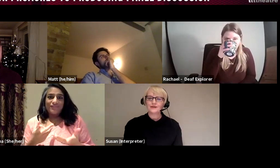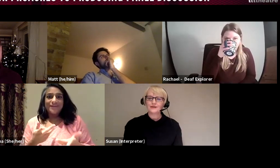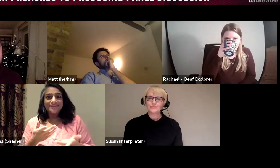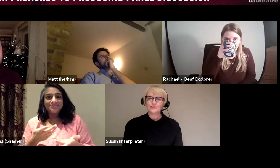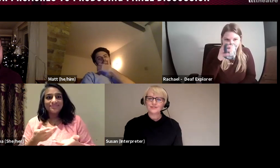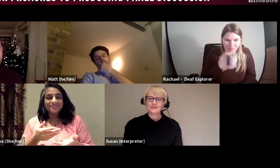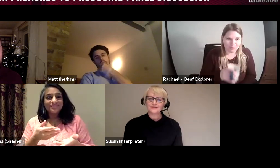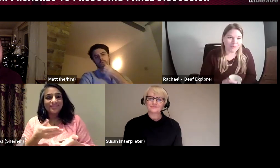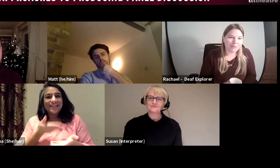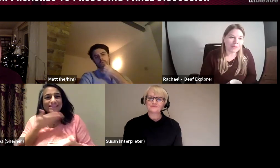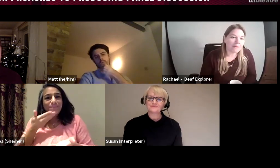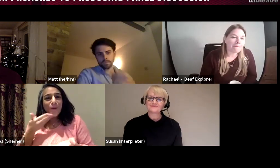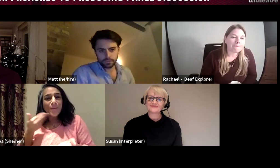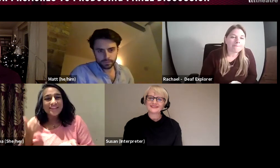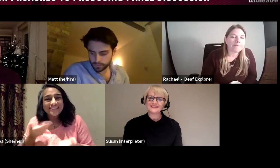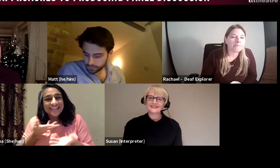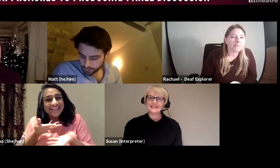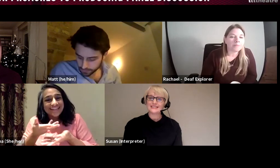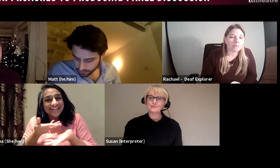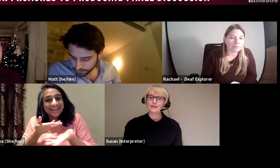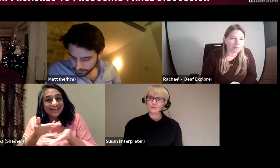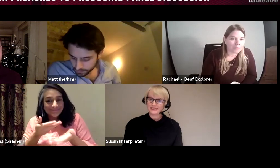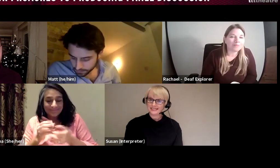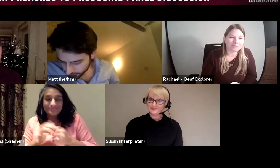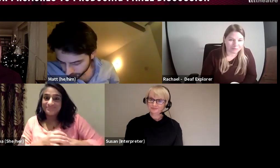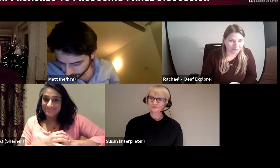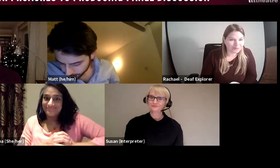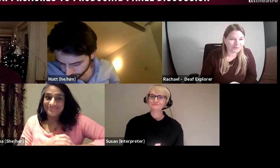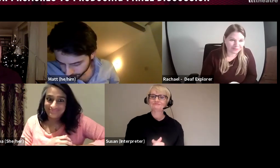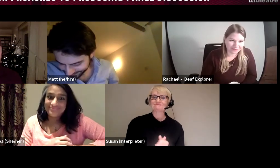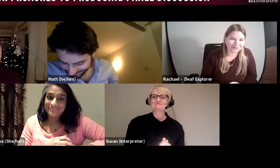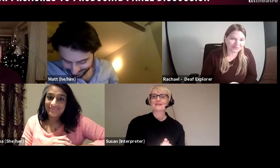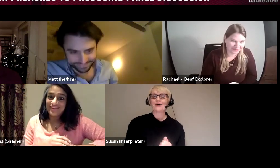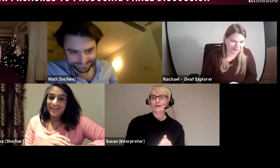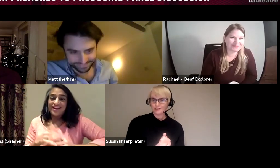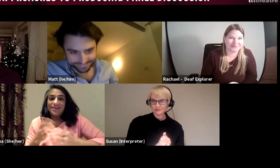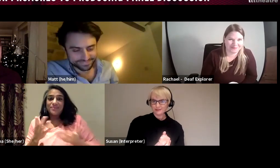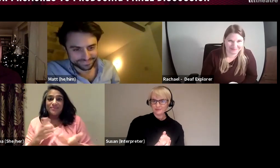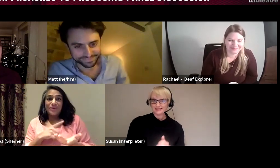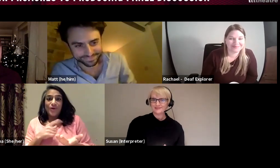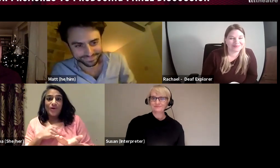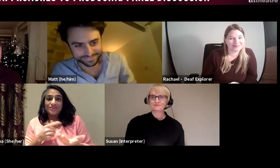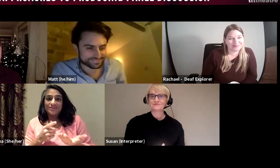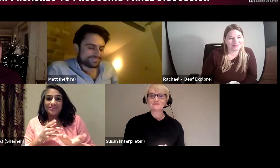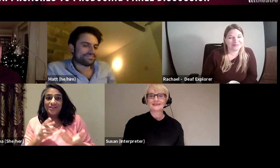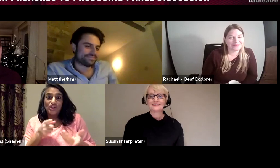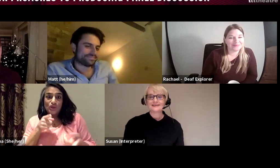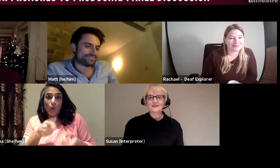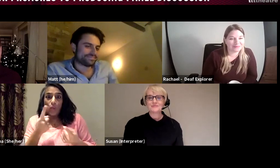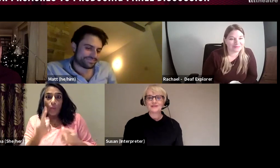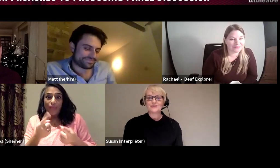A producer needs diplomacy, a lot of diplomacy! Because